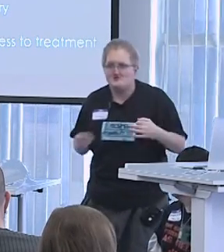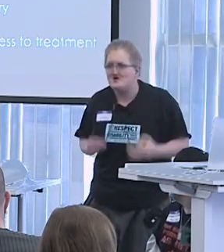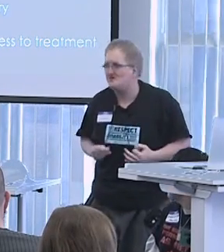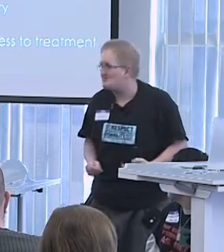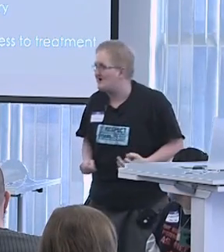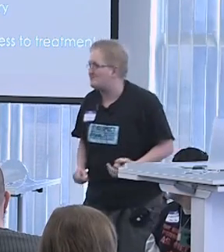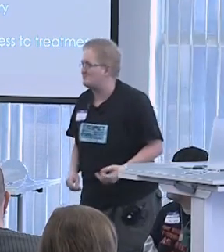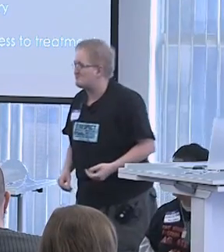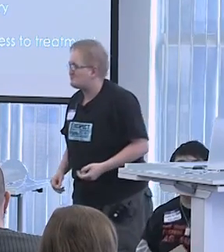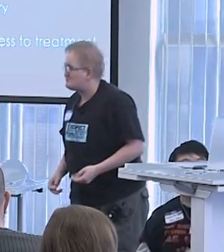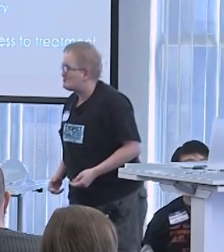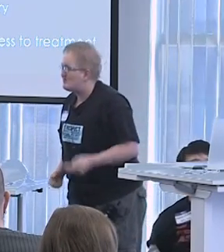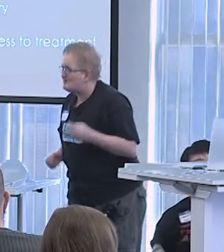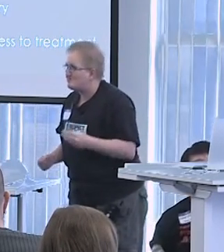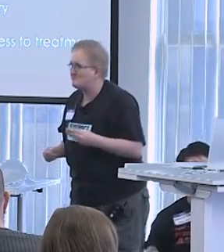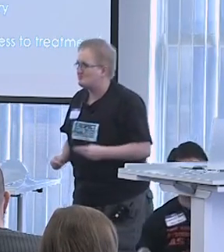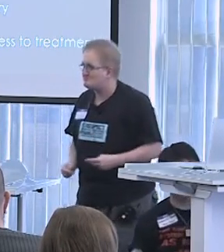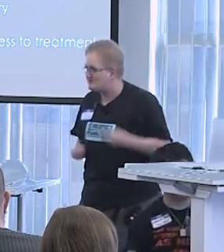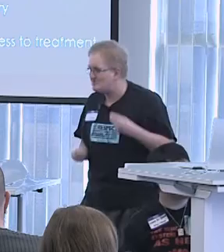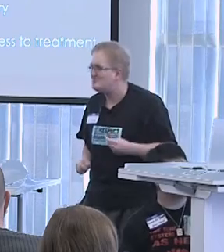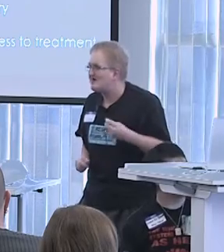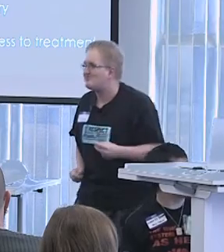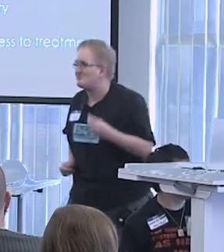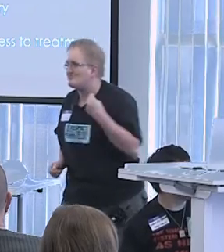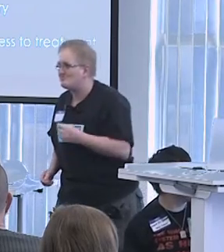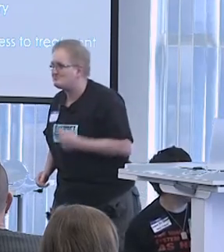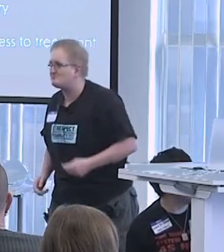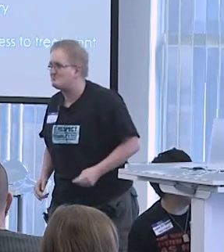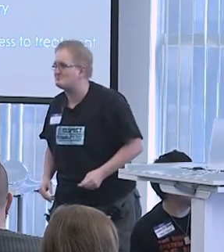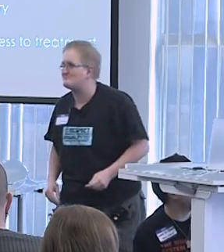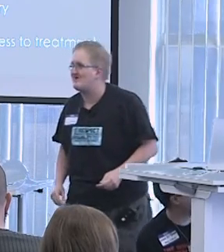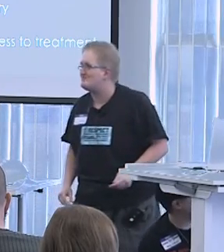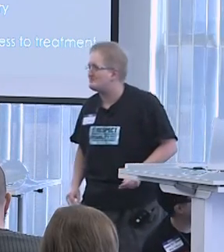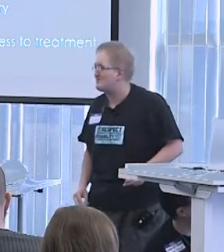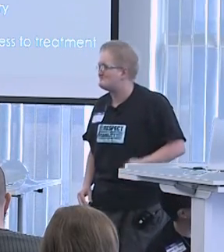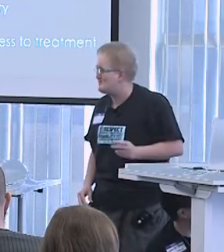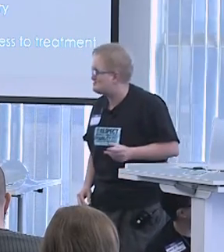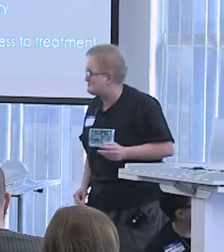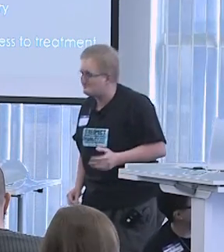Every day in classes at school, a lesser but no less coercive form of behavior modification is used